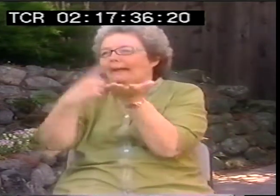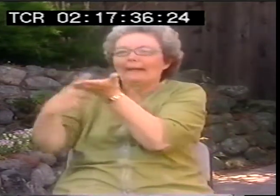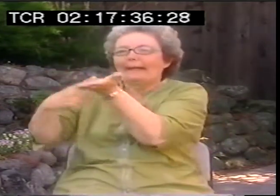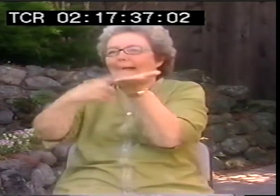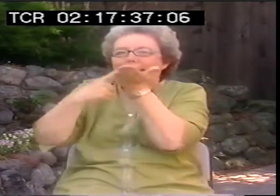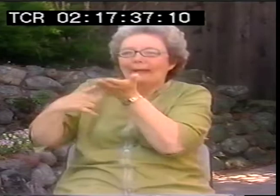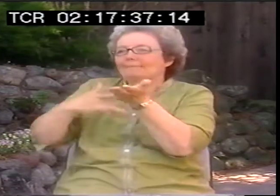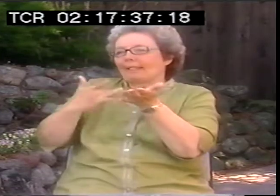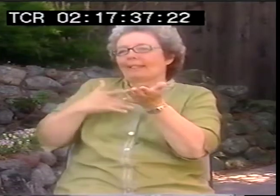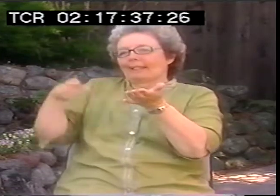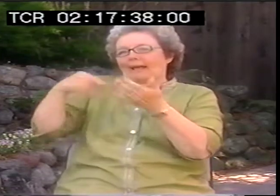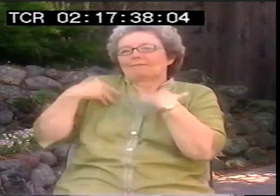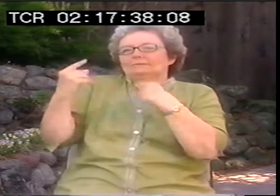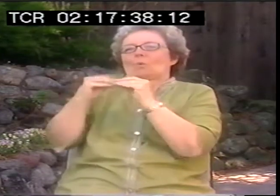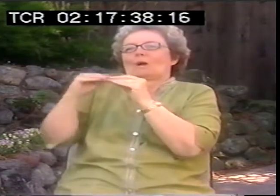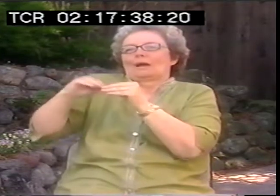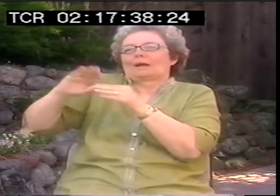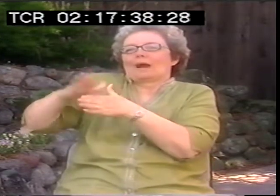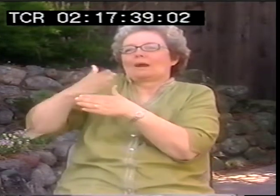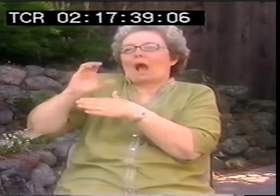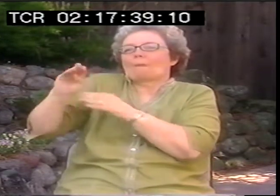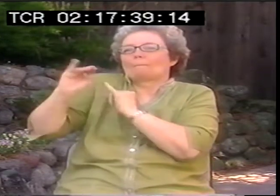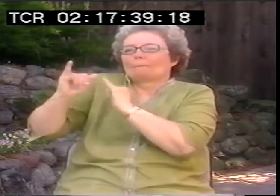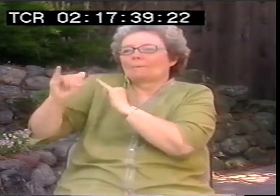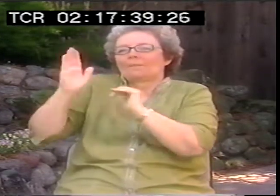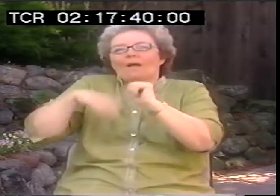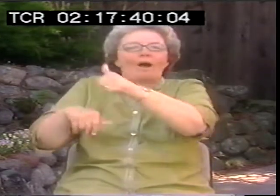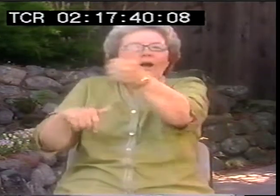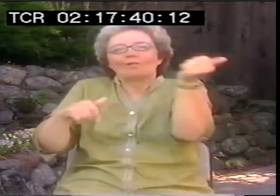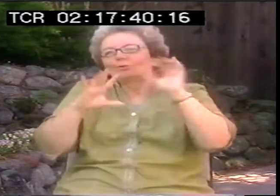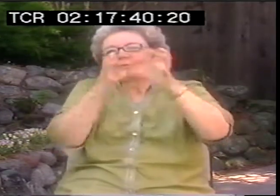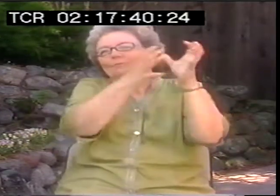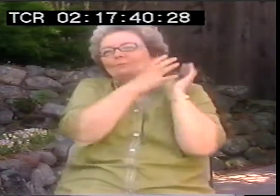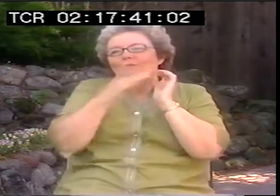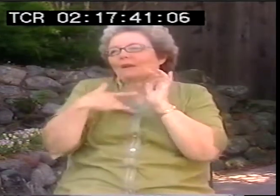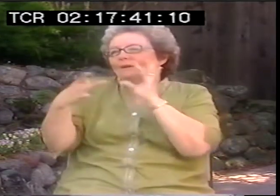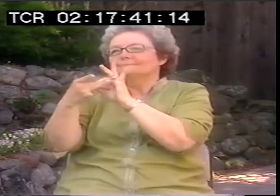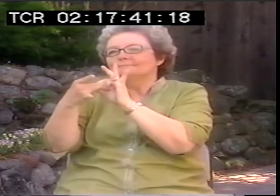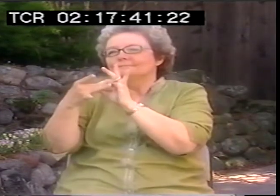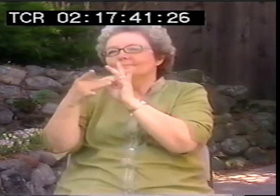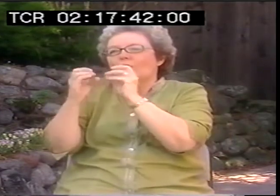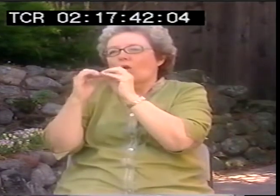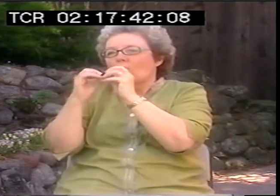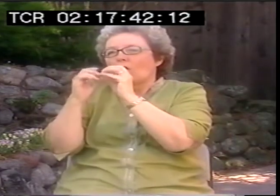who talked to disabled people and felt that, oh, these other groups have more in common with each other.